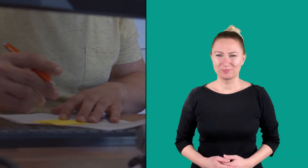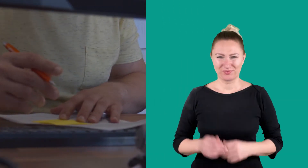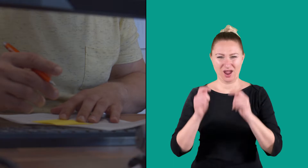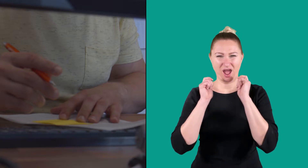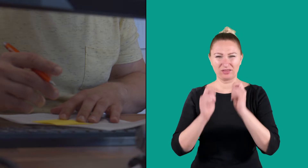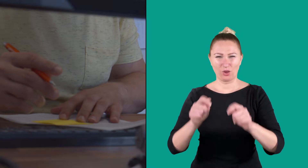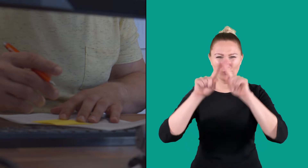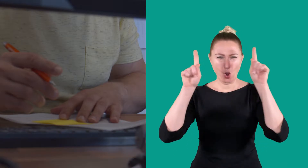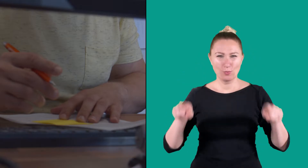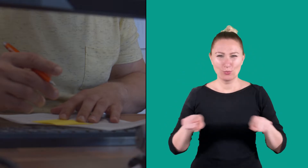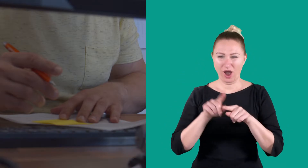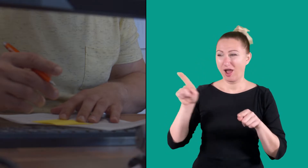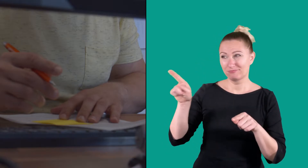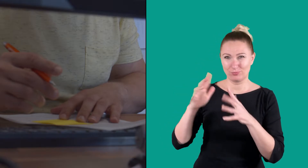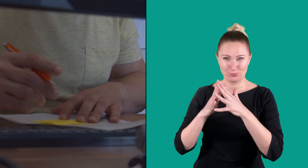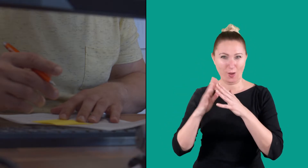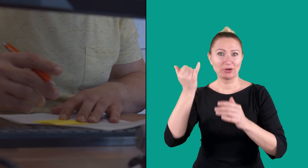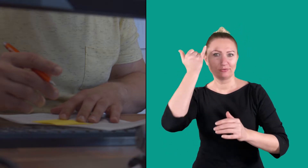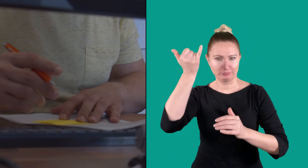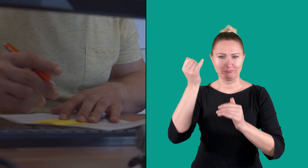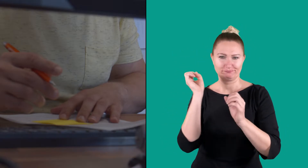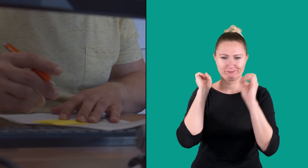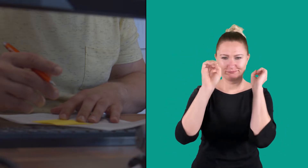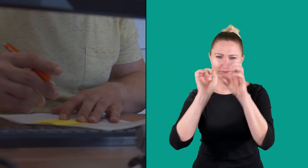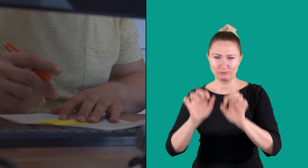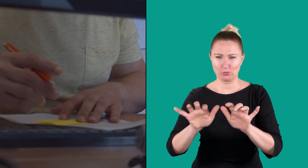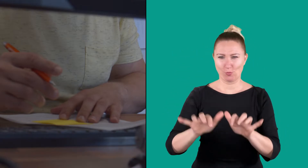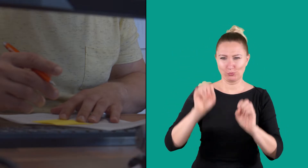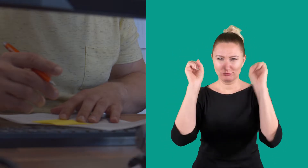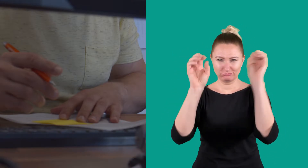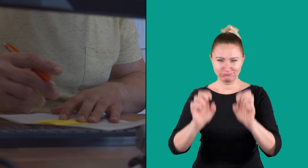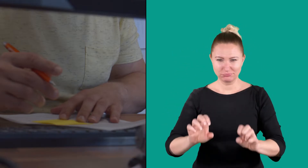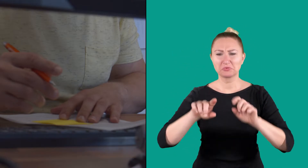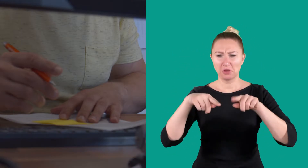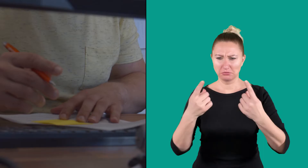Roman will add their ideas to the concept form on the computer